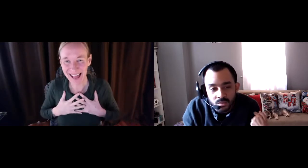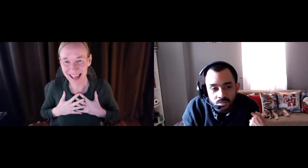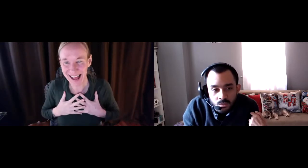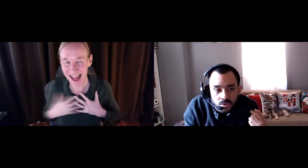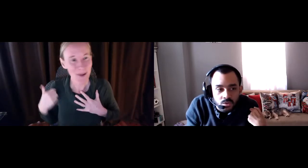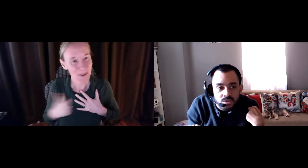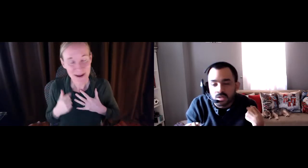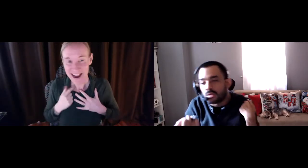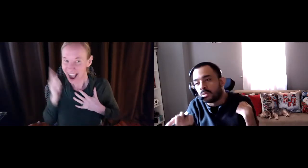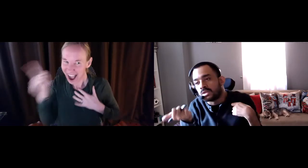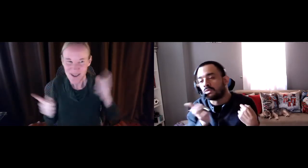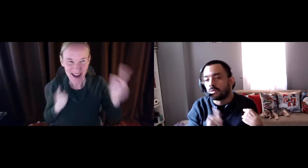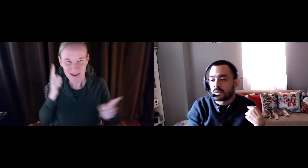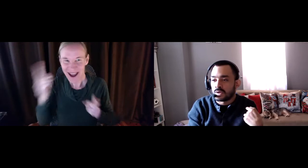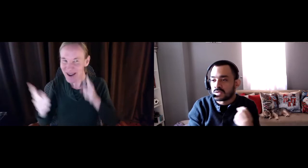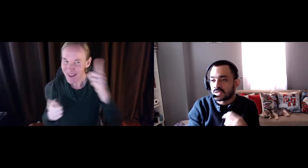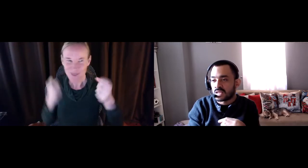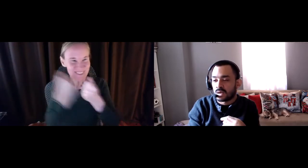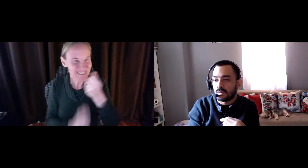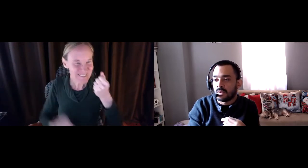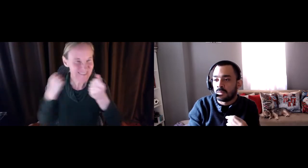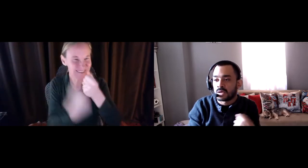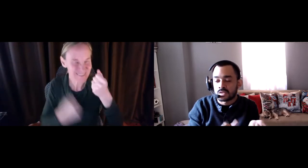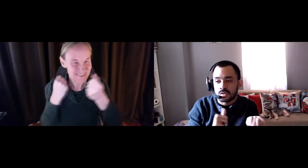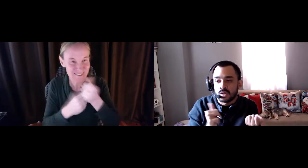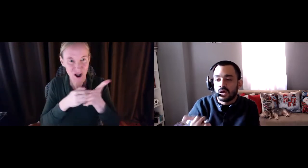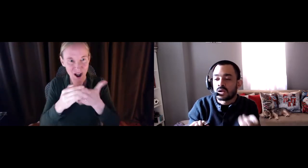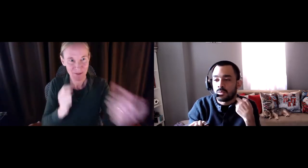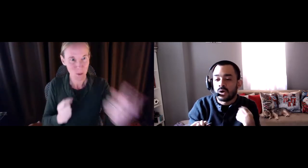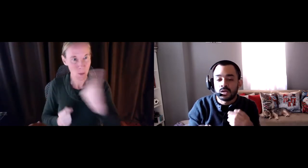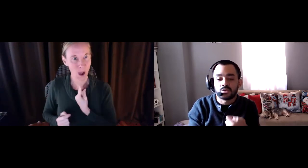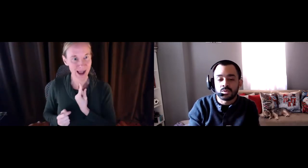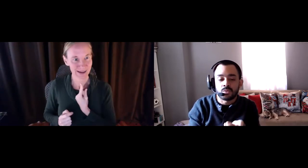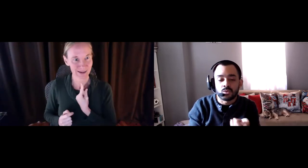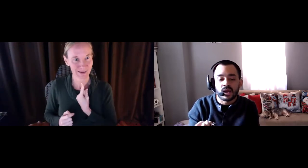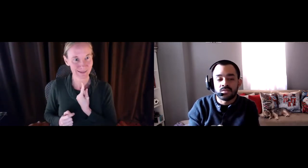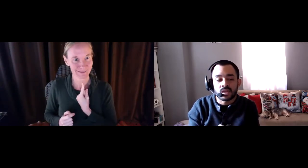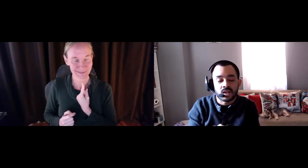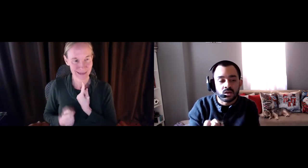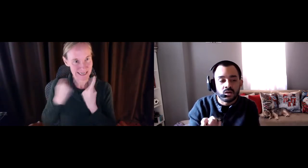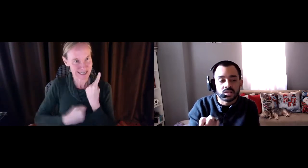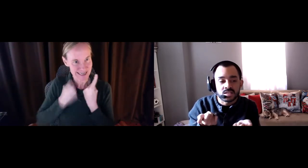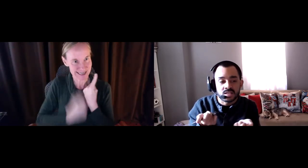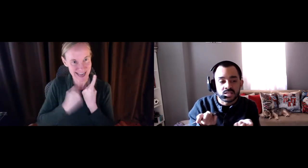by that. Because you know, usually we are out there and advocating and we're